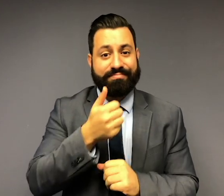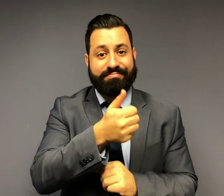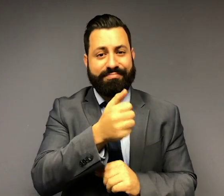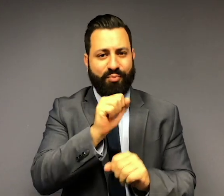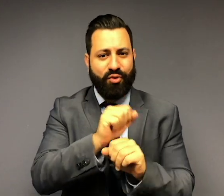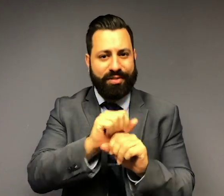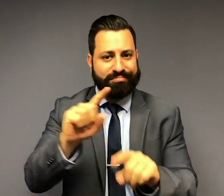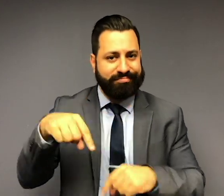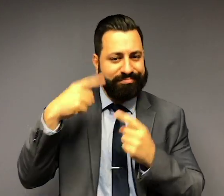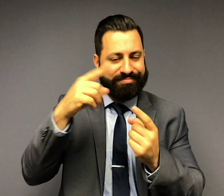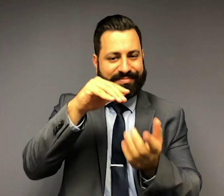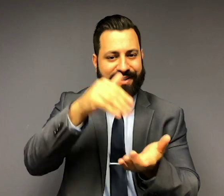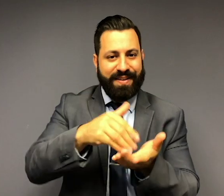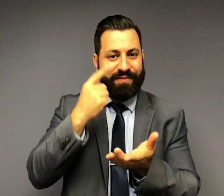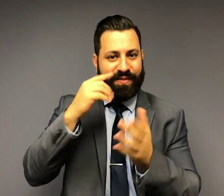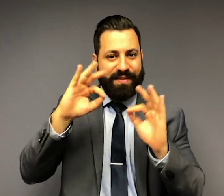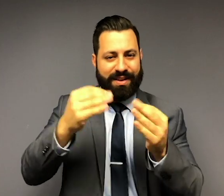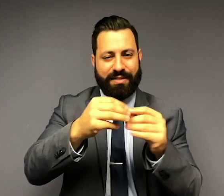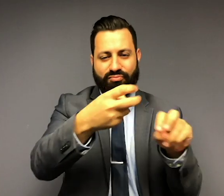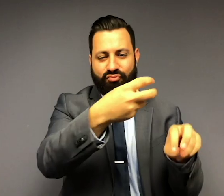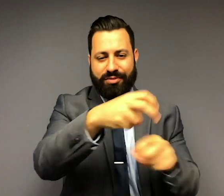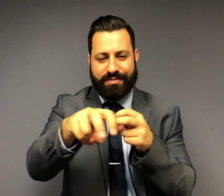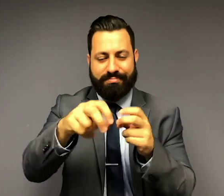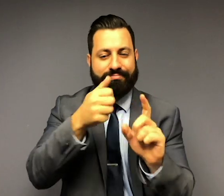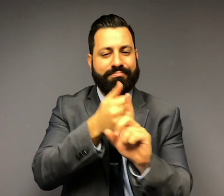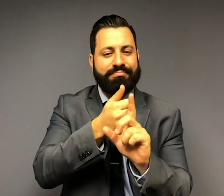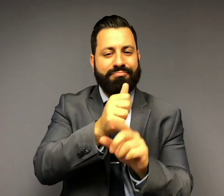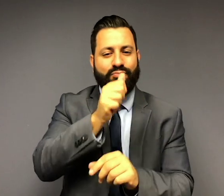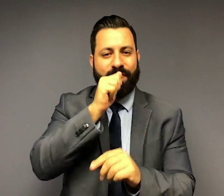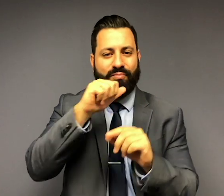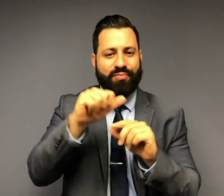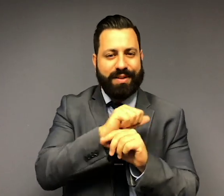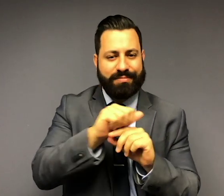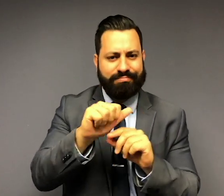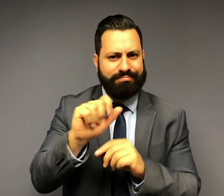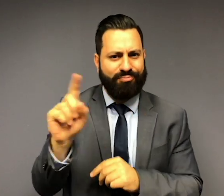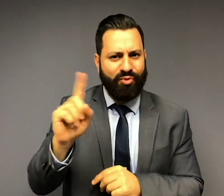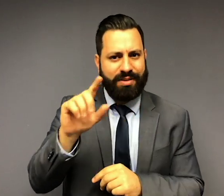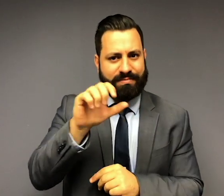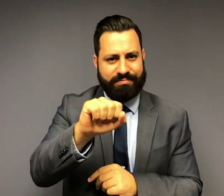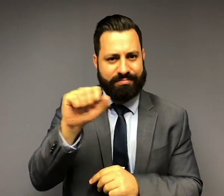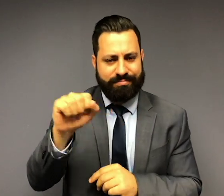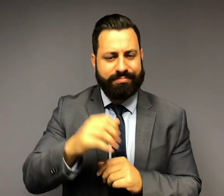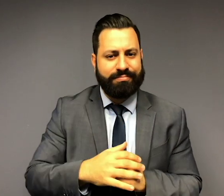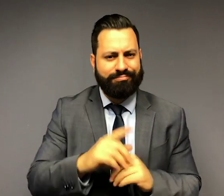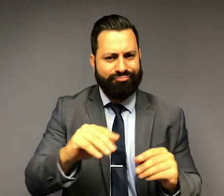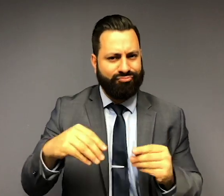Dr. Mounty works at Center for Families in Transition, a private practice in Silver Spring that provides